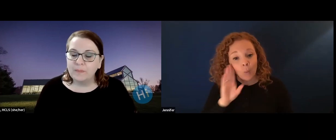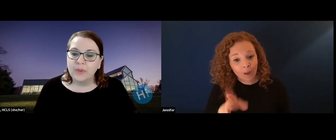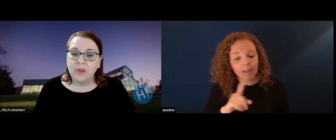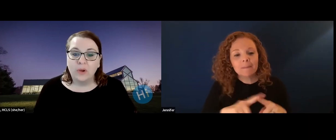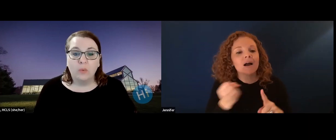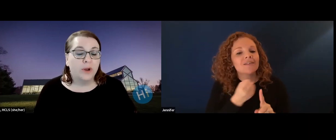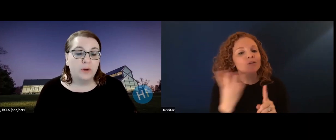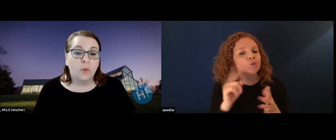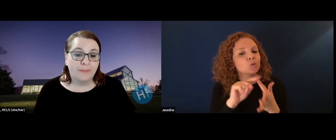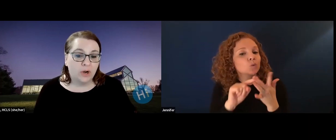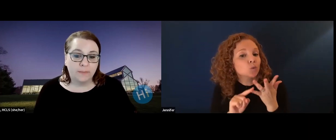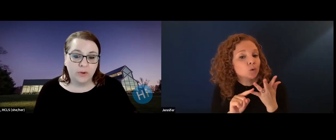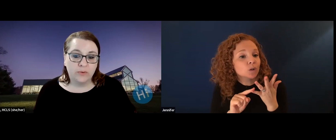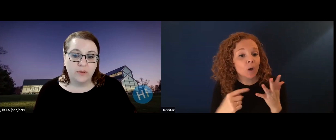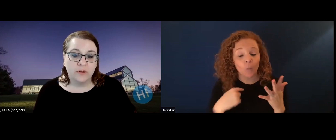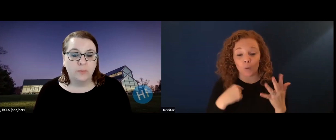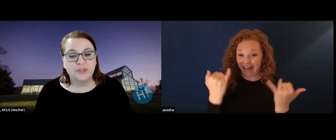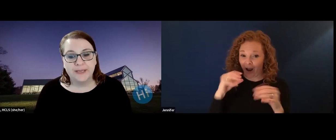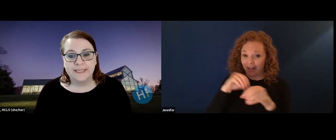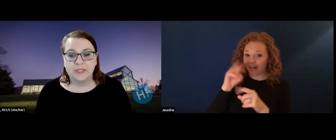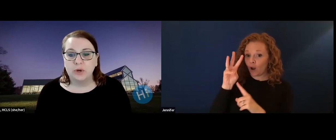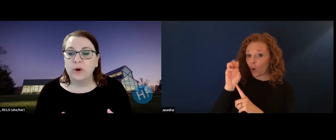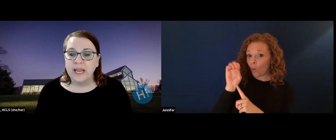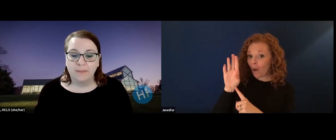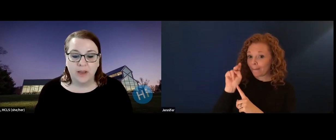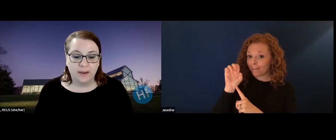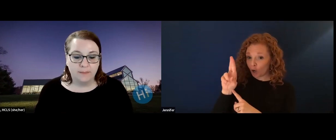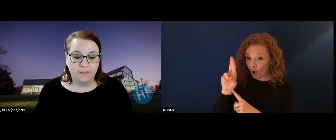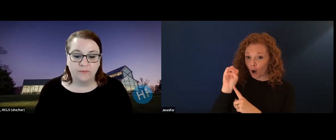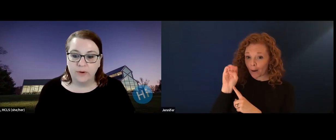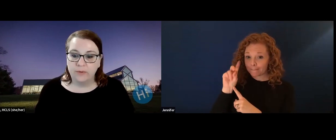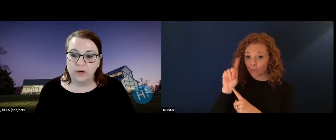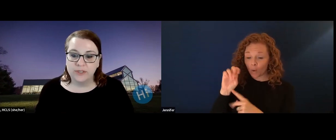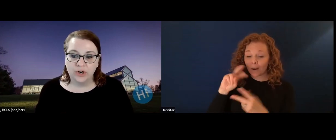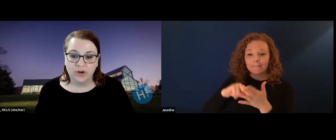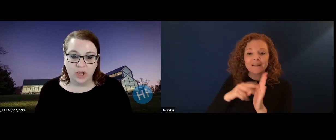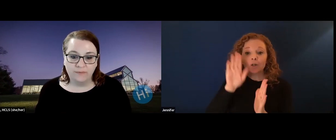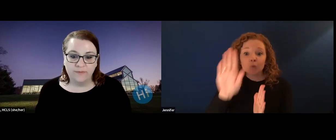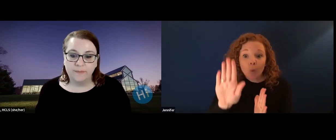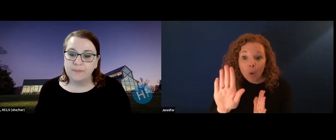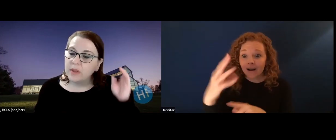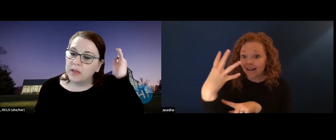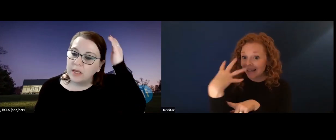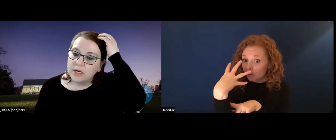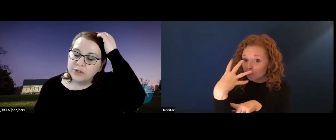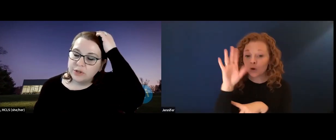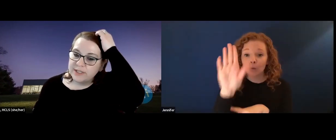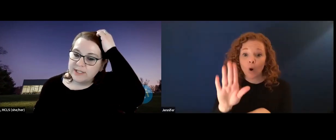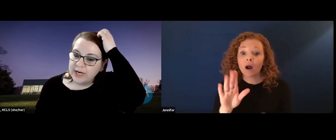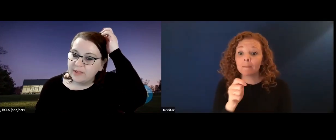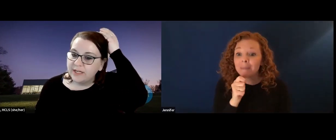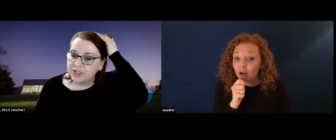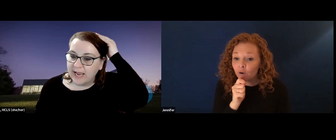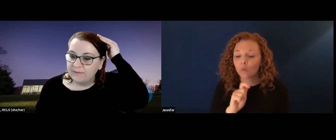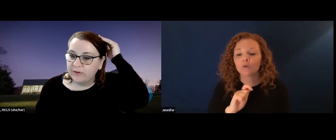conversation tonight we're really in for a treat. But just a few things to know. We're in webinar mode, which means your